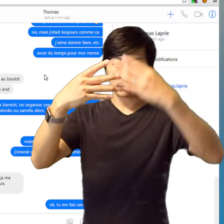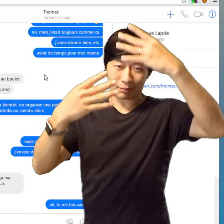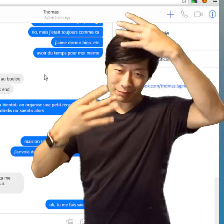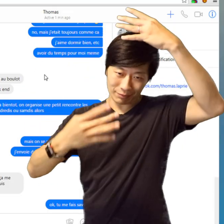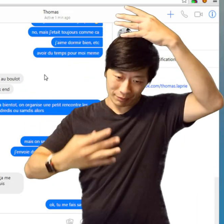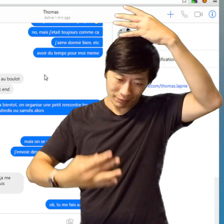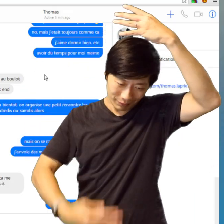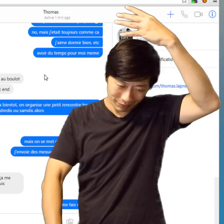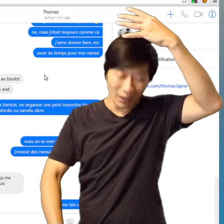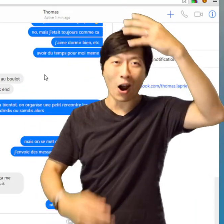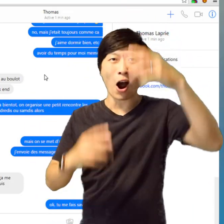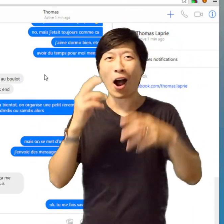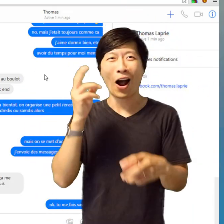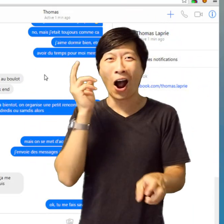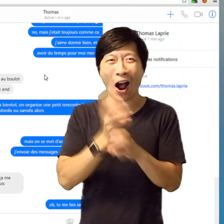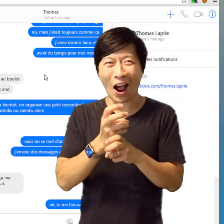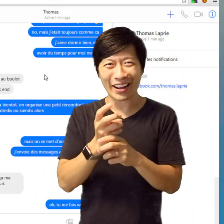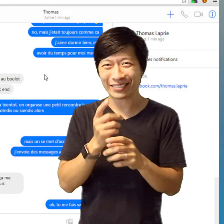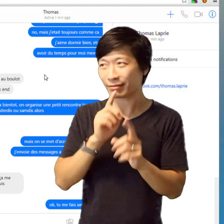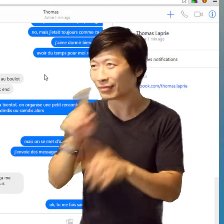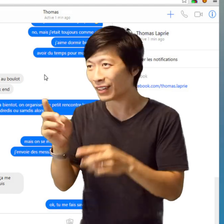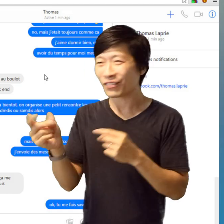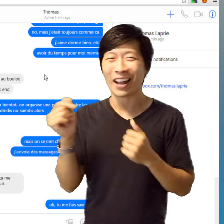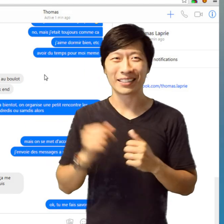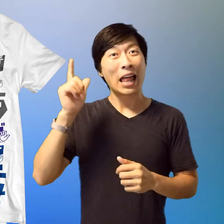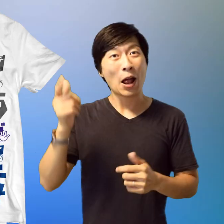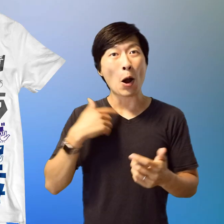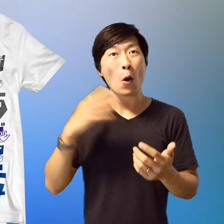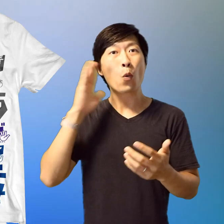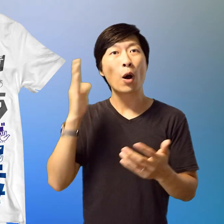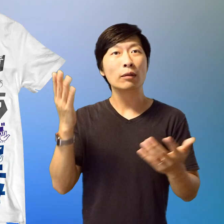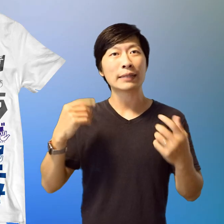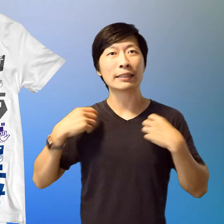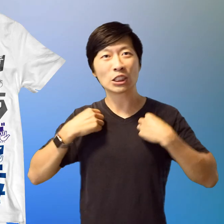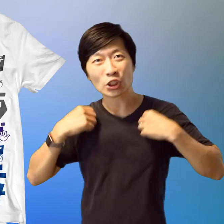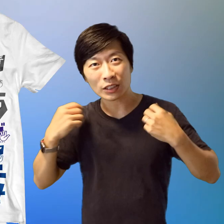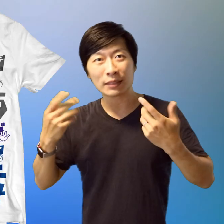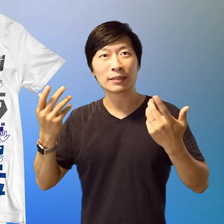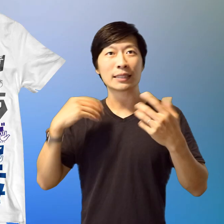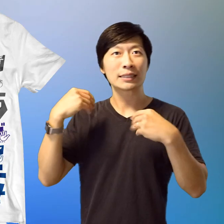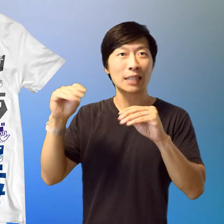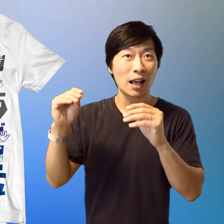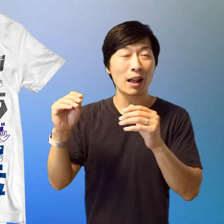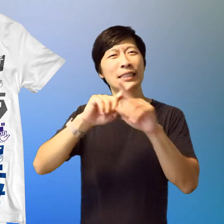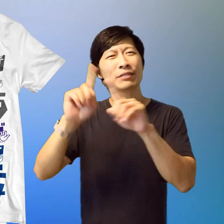respond to all of your messages in a quick and timely manner. Also I'll be